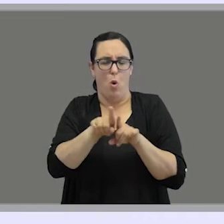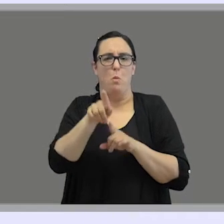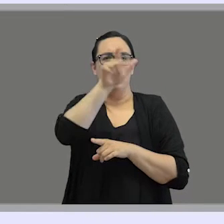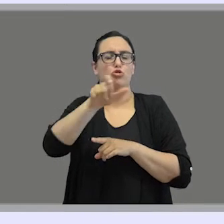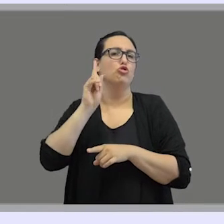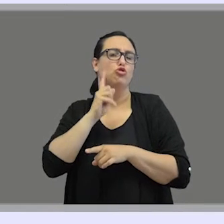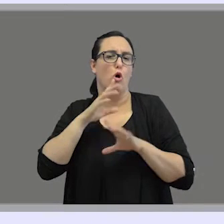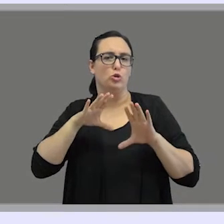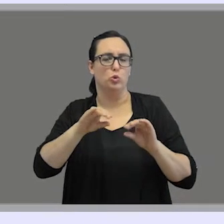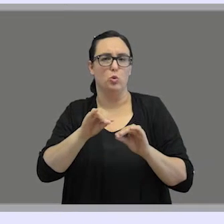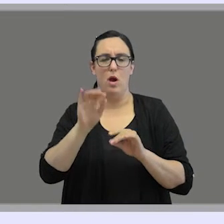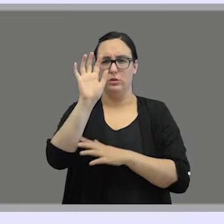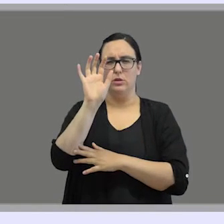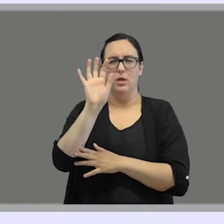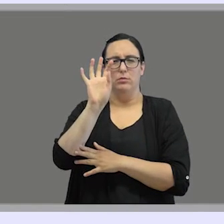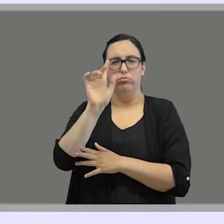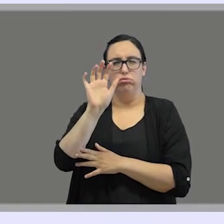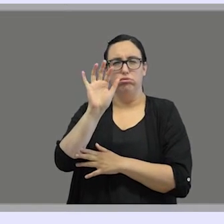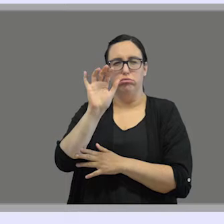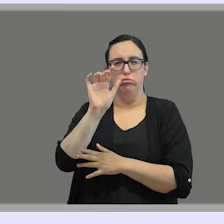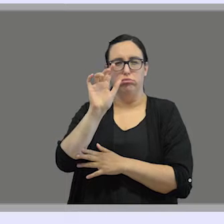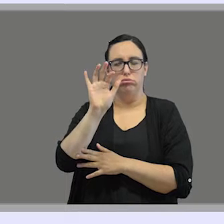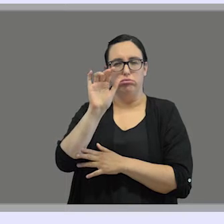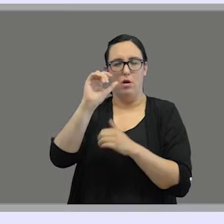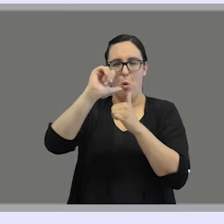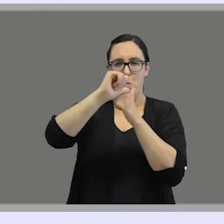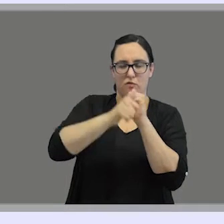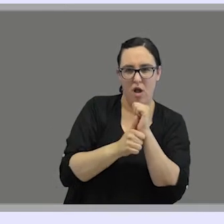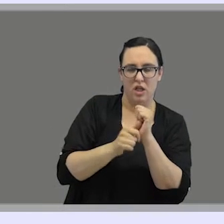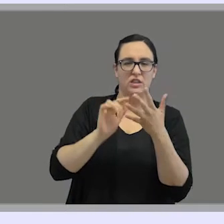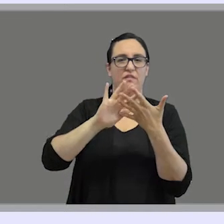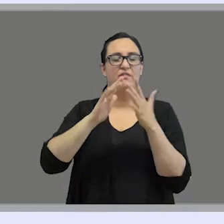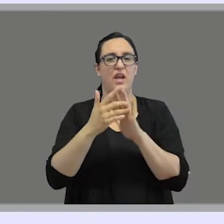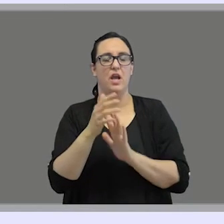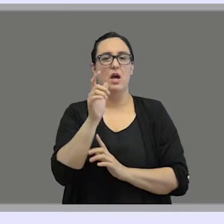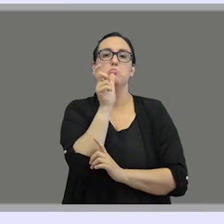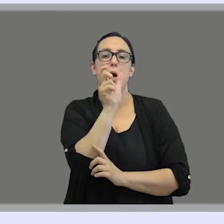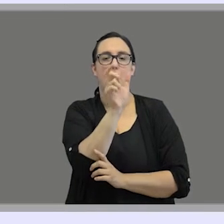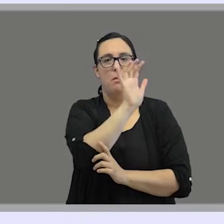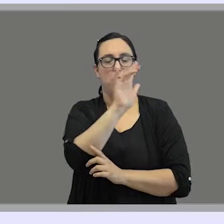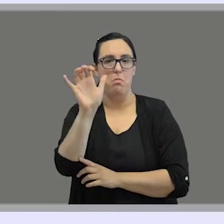use their hands and the shape of their fingers to spell out words in air?